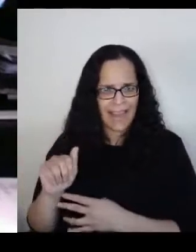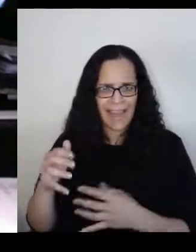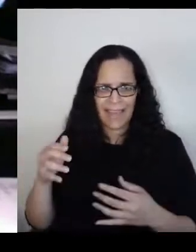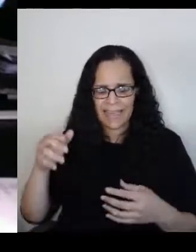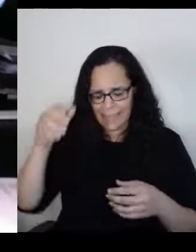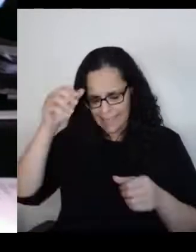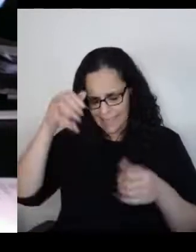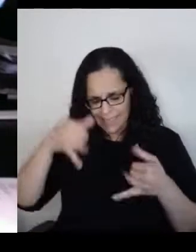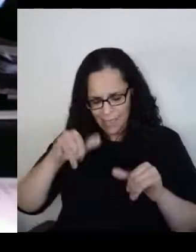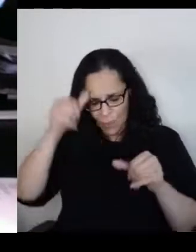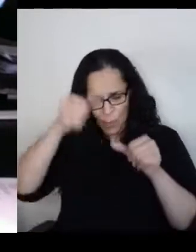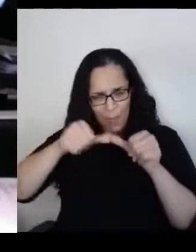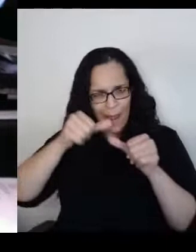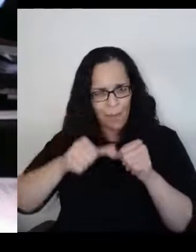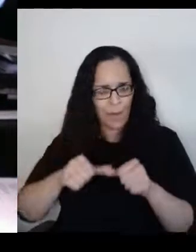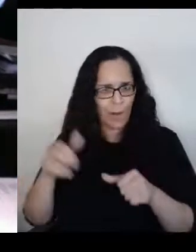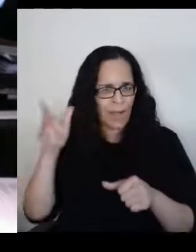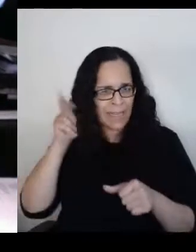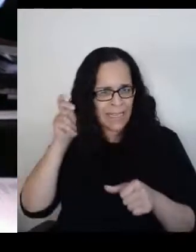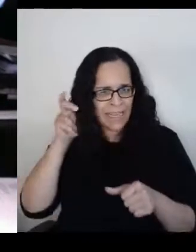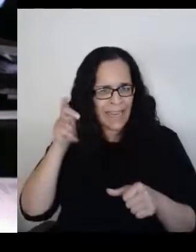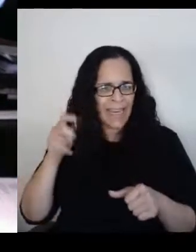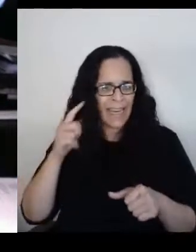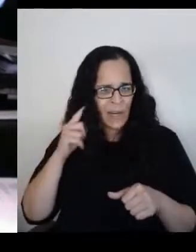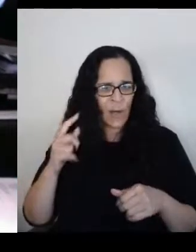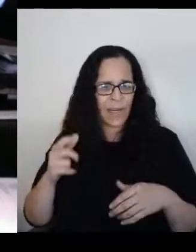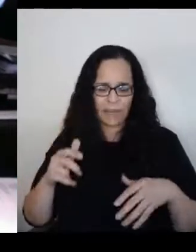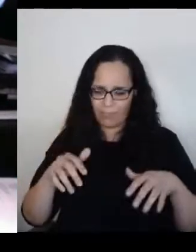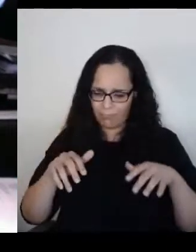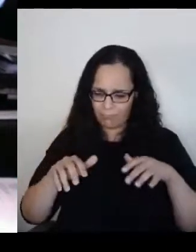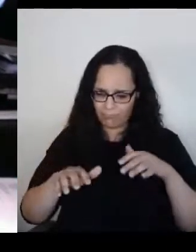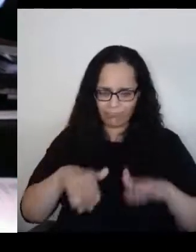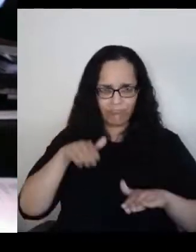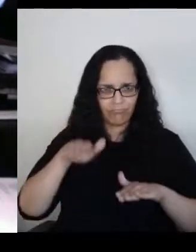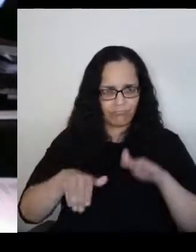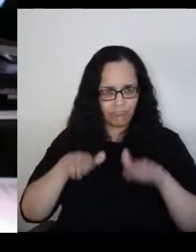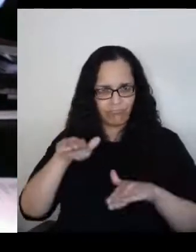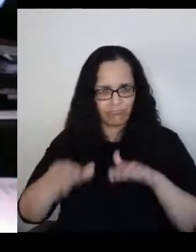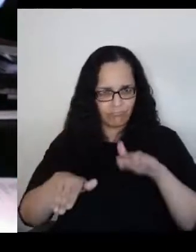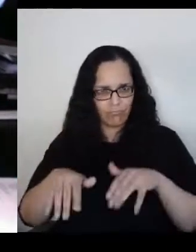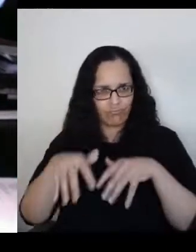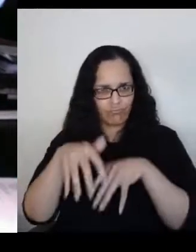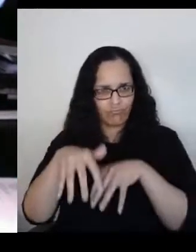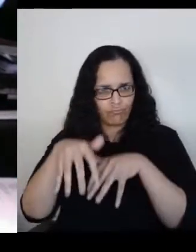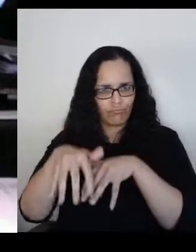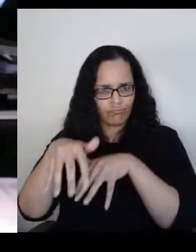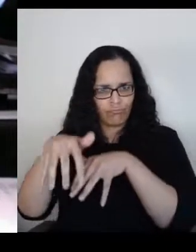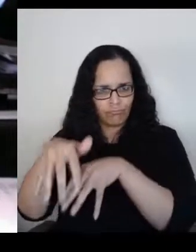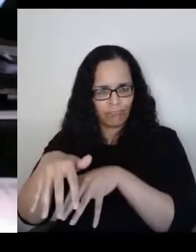as they marched past. A kind of threatening noise.